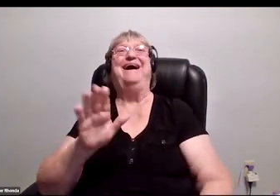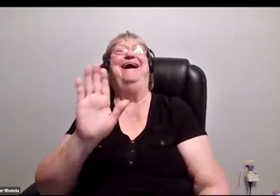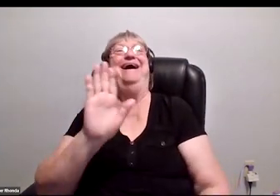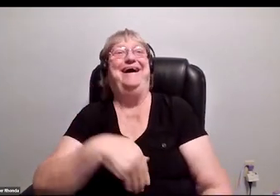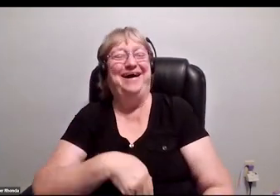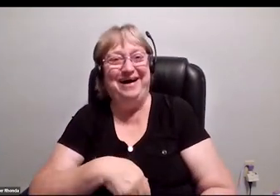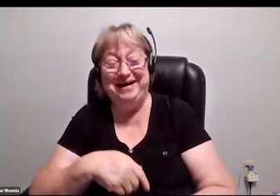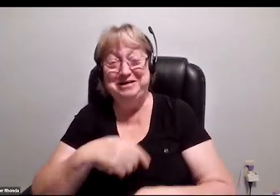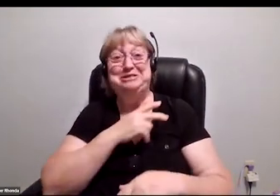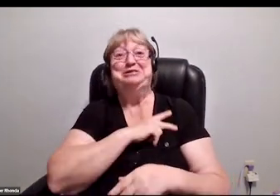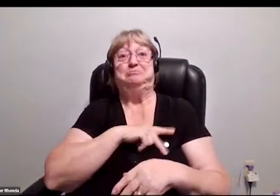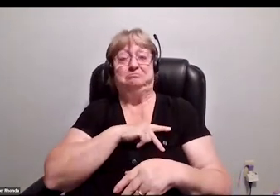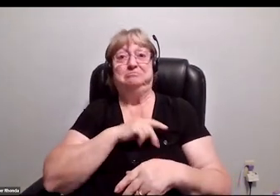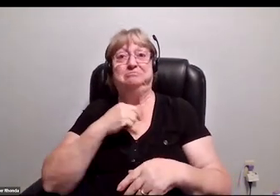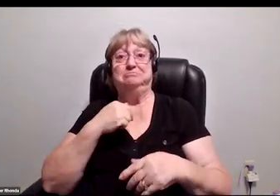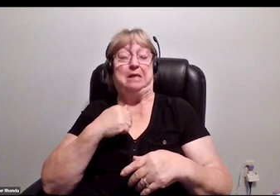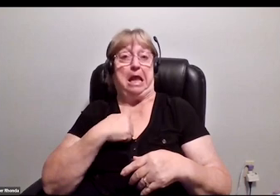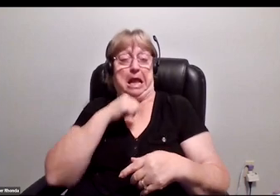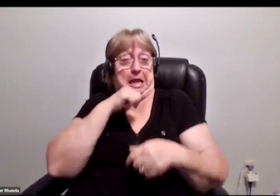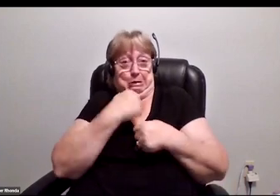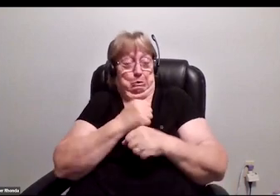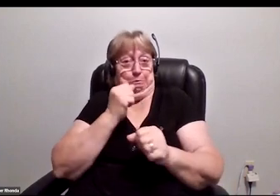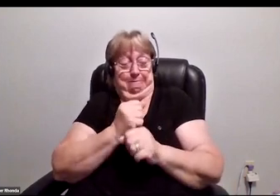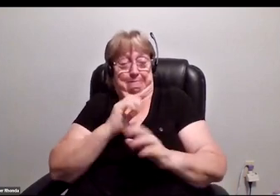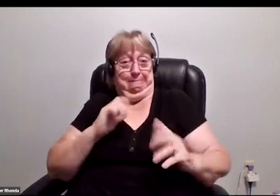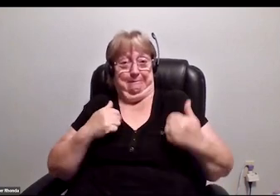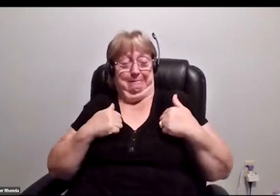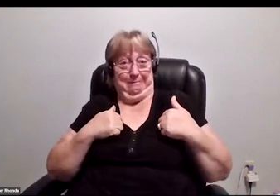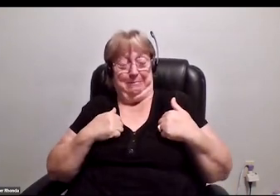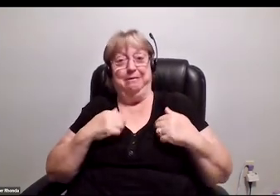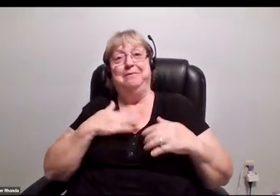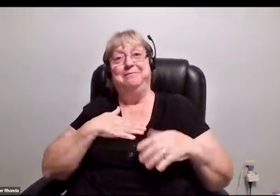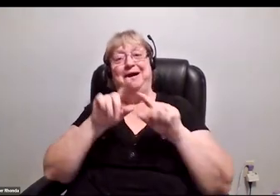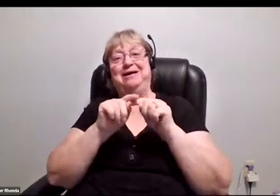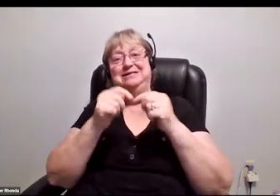I personally don't make them, but my team